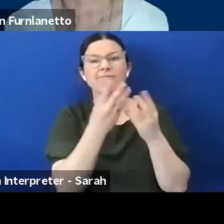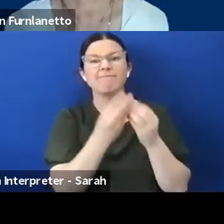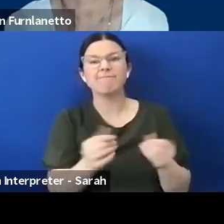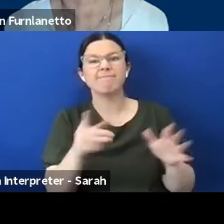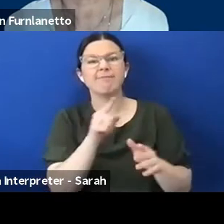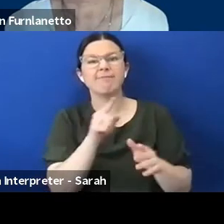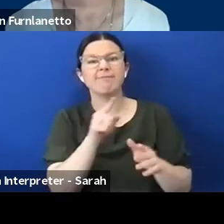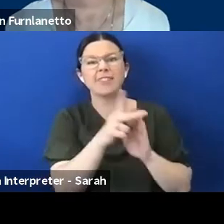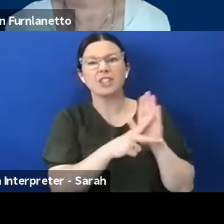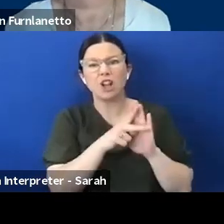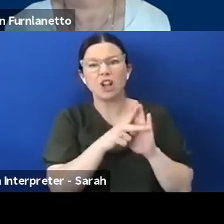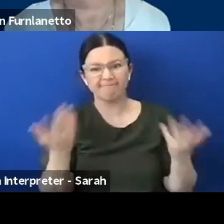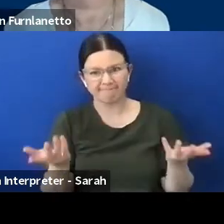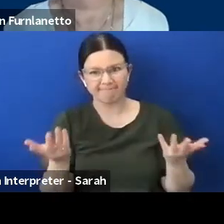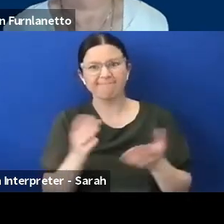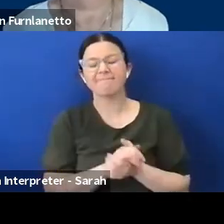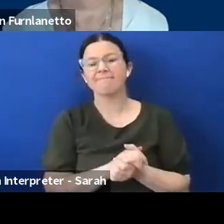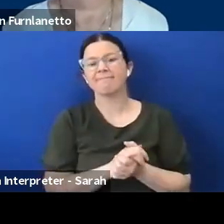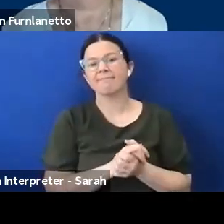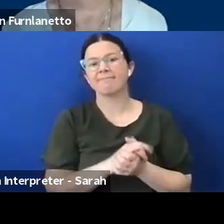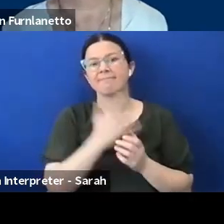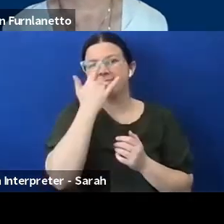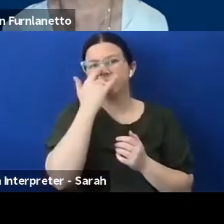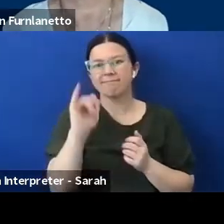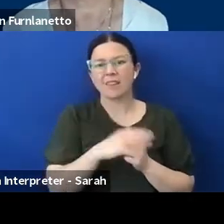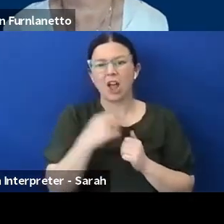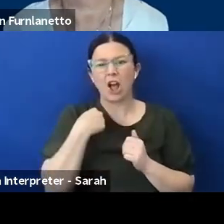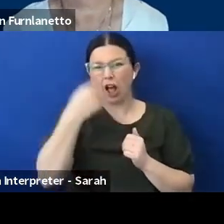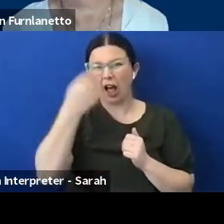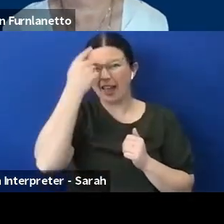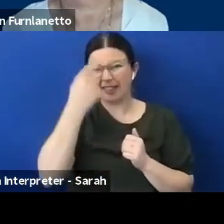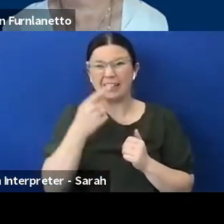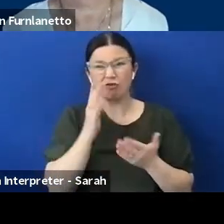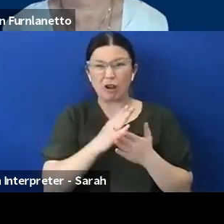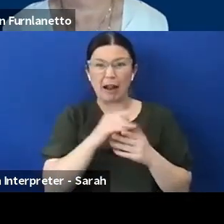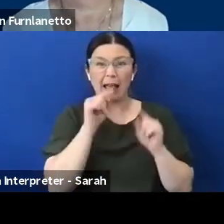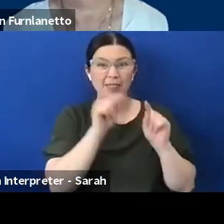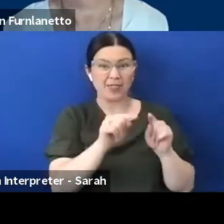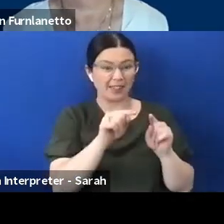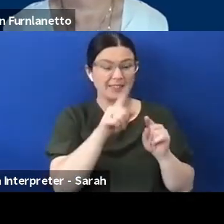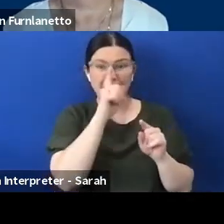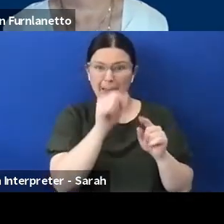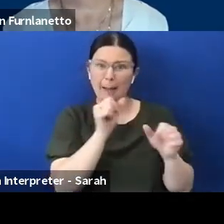I definitely think that they could have been better utilised, integrating them into emergency